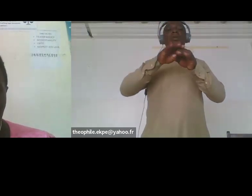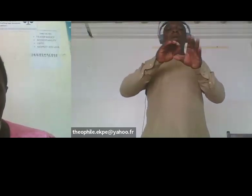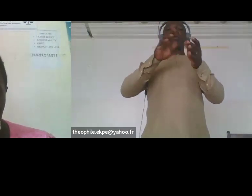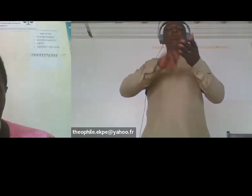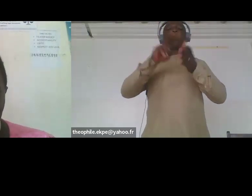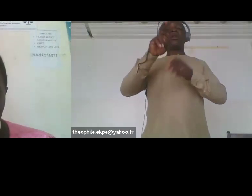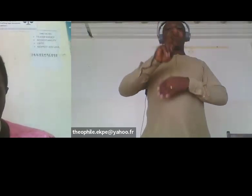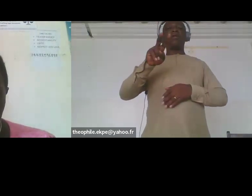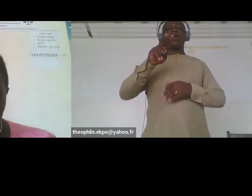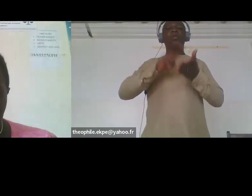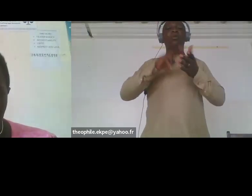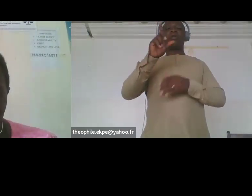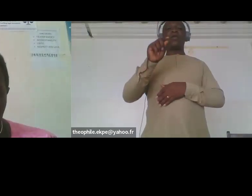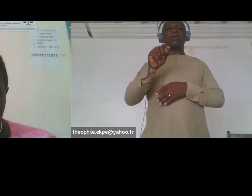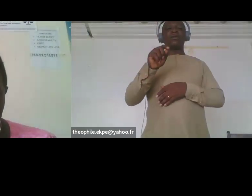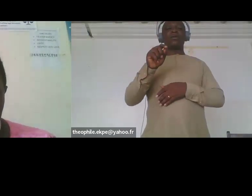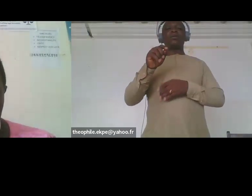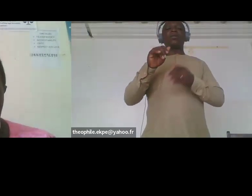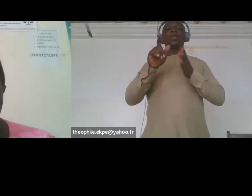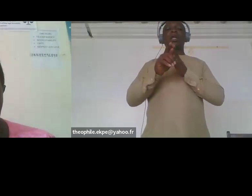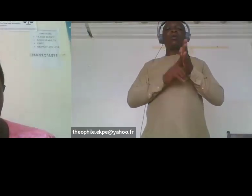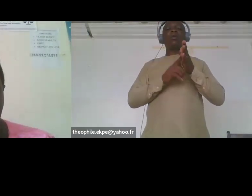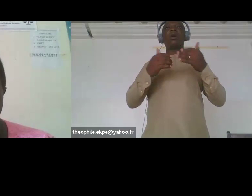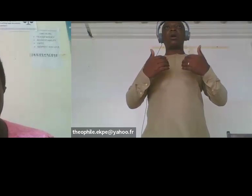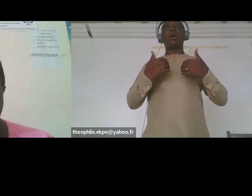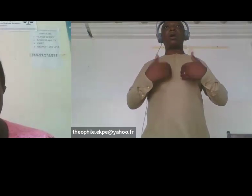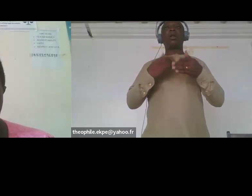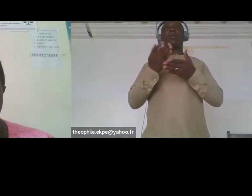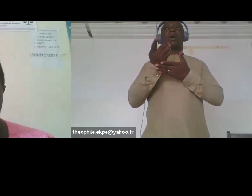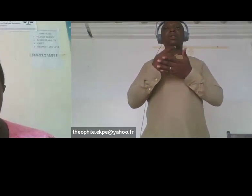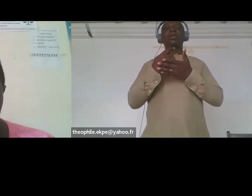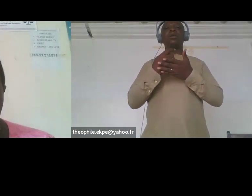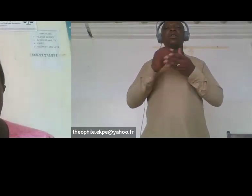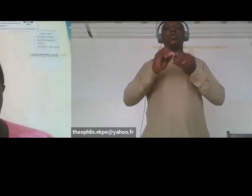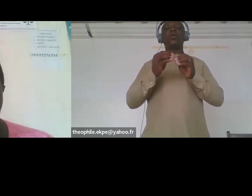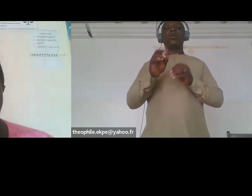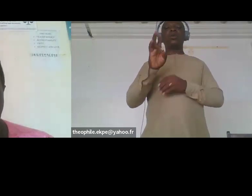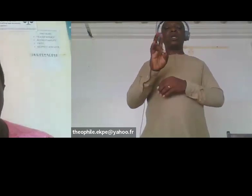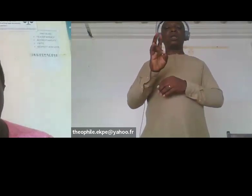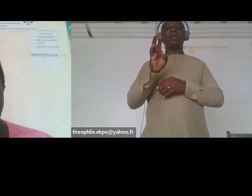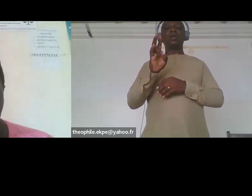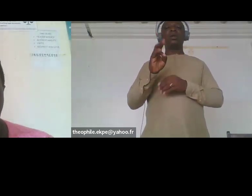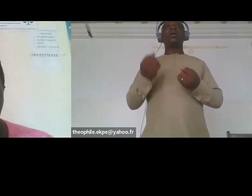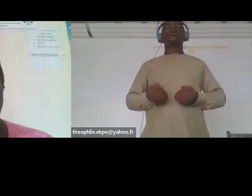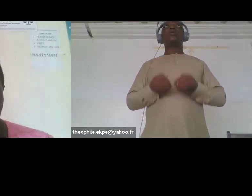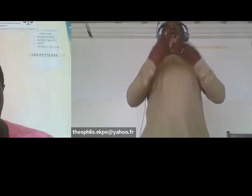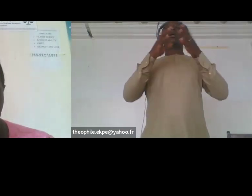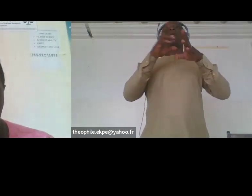The Act has a section number 7 dedicated to non discrimination in the provision of